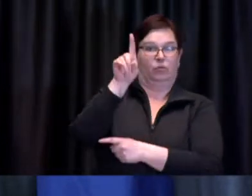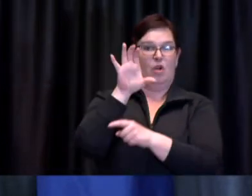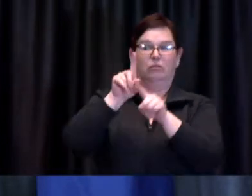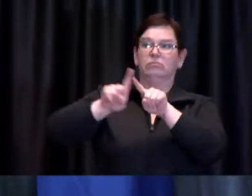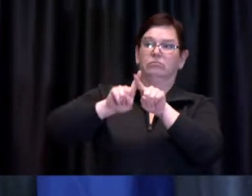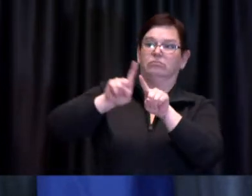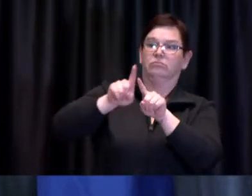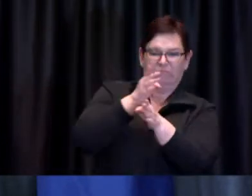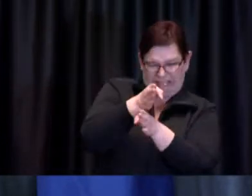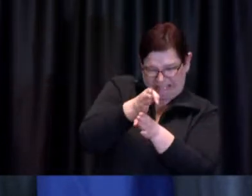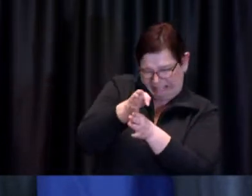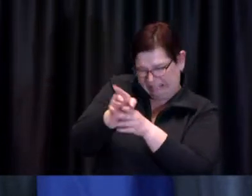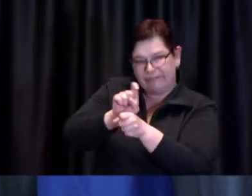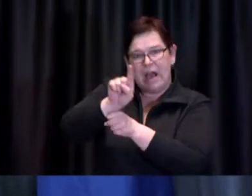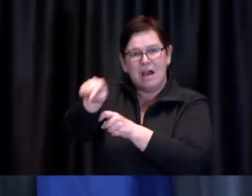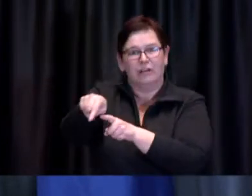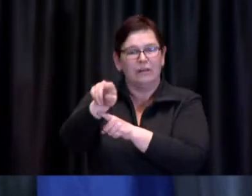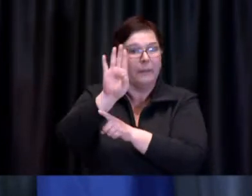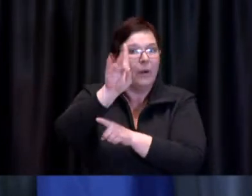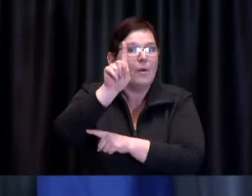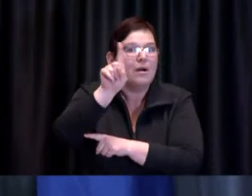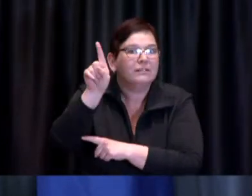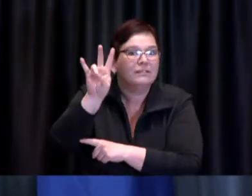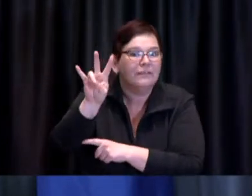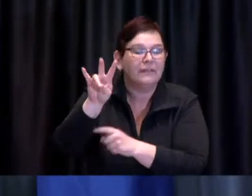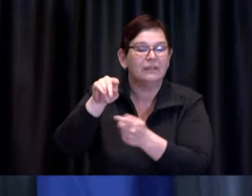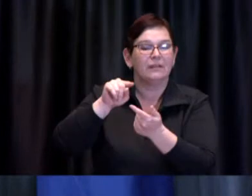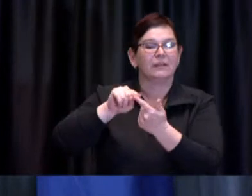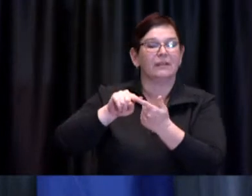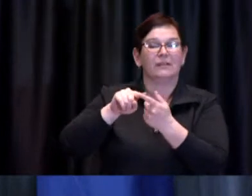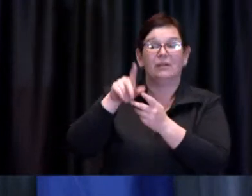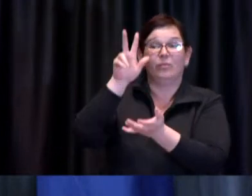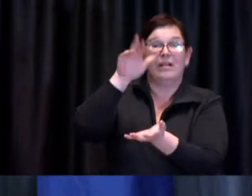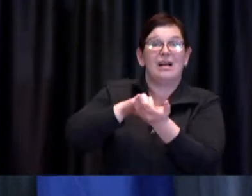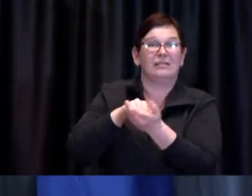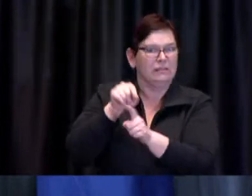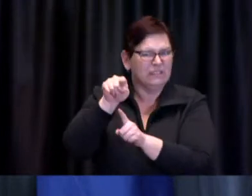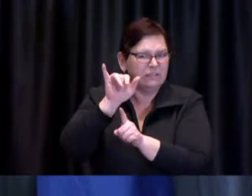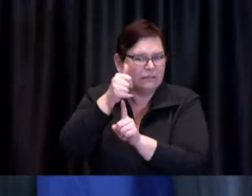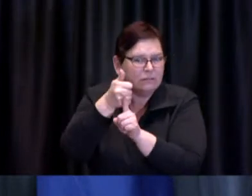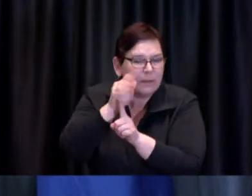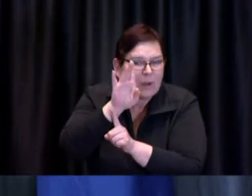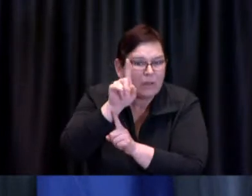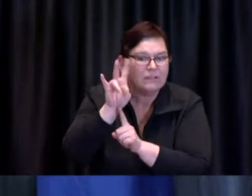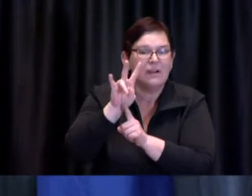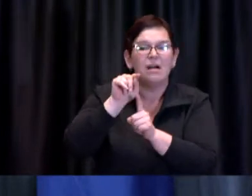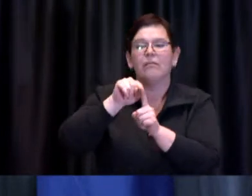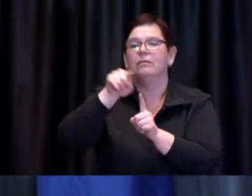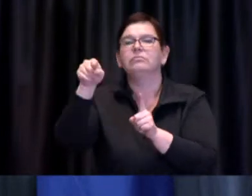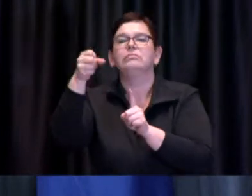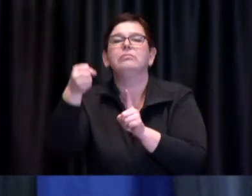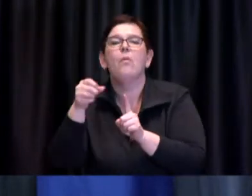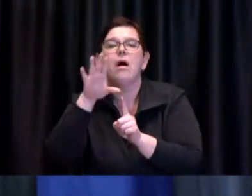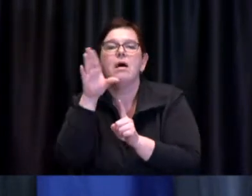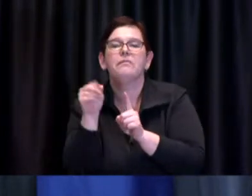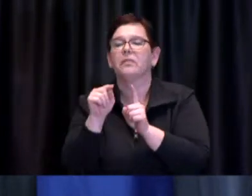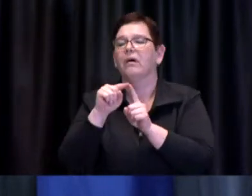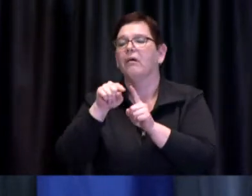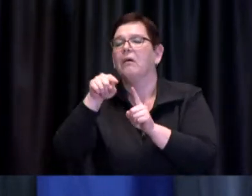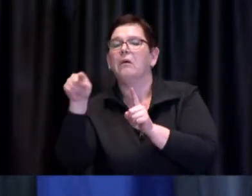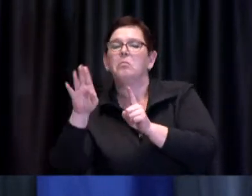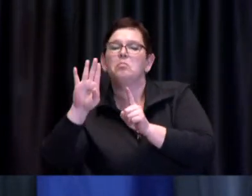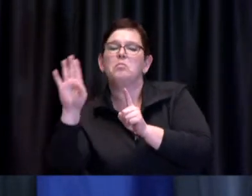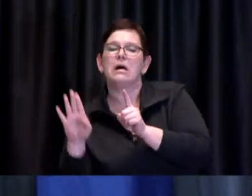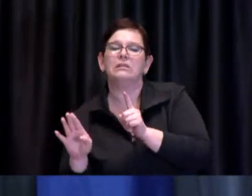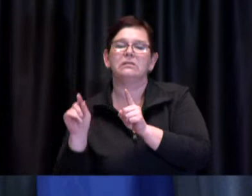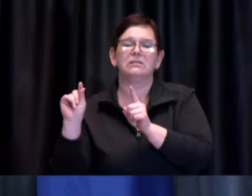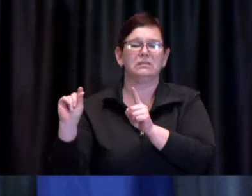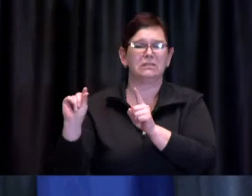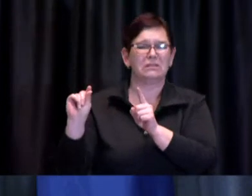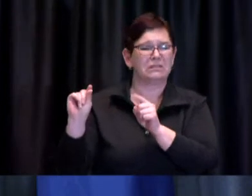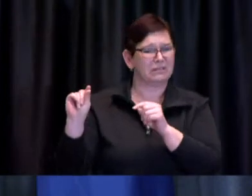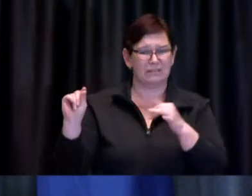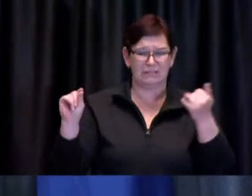It is much, much easier to spread a variant COVID-19 virus so please, stay home.